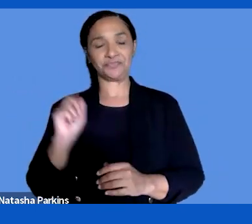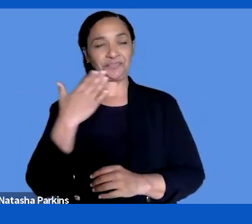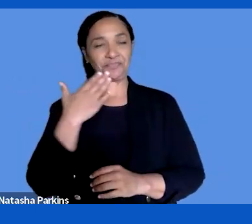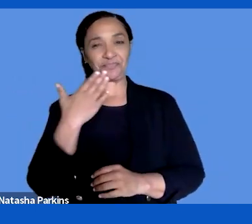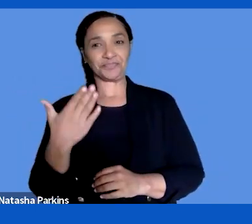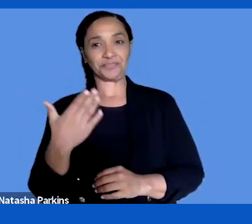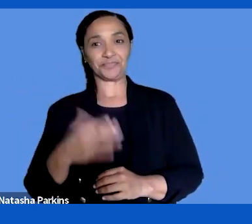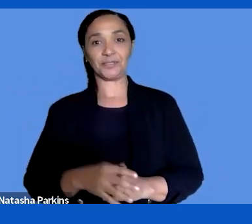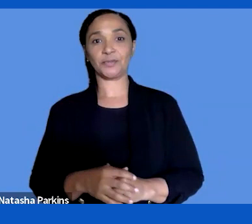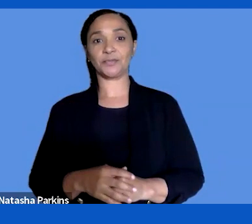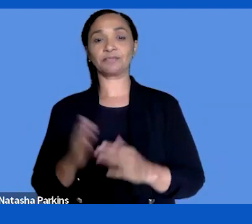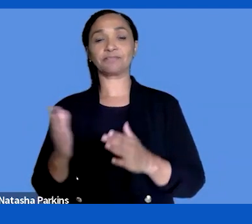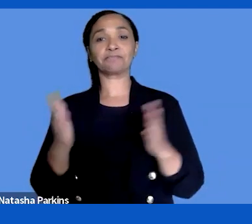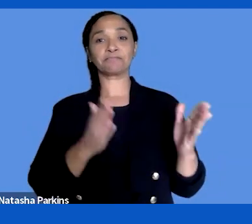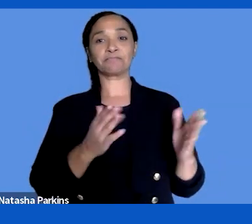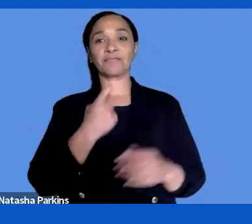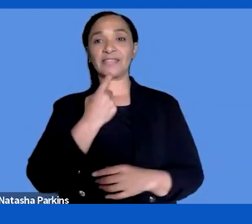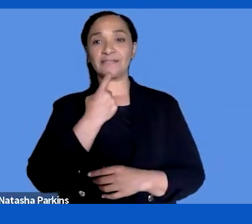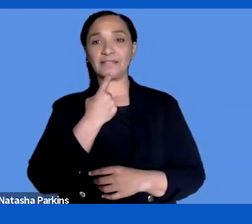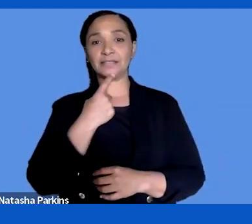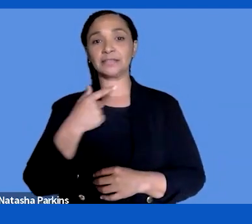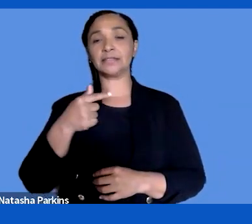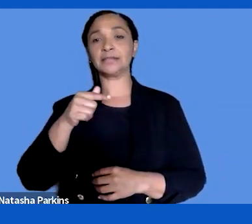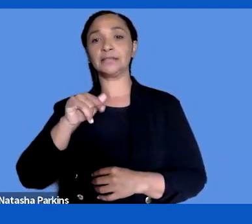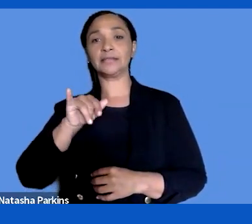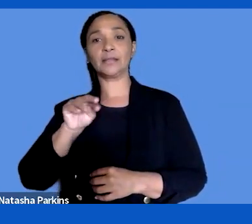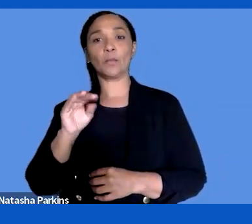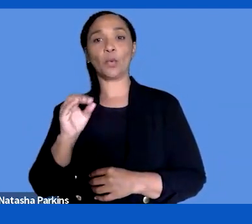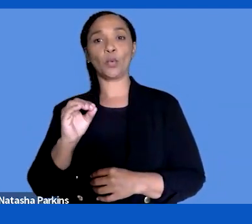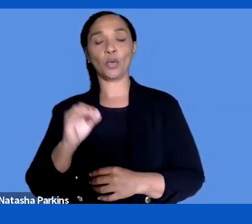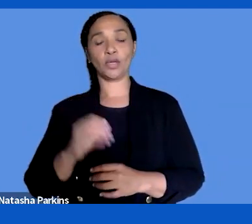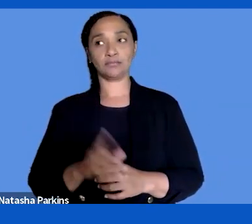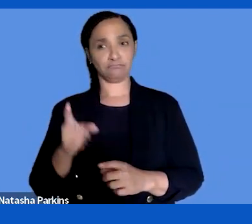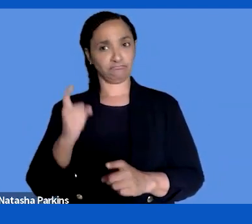Go to Finland, Timo Övermark are you so tough that you say no to clients